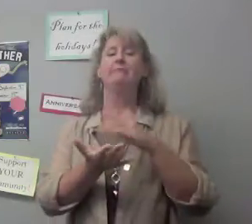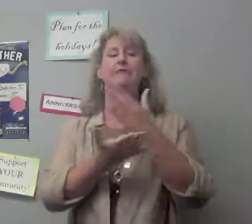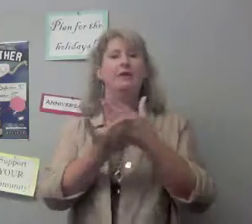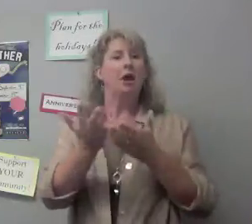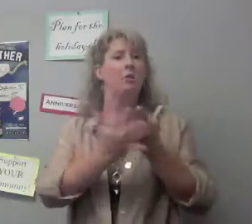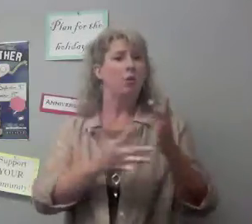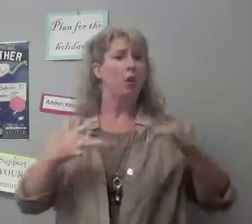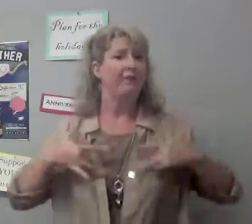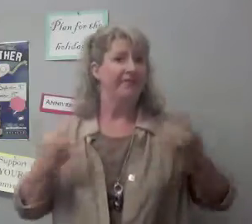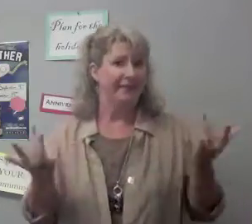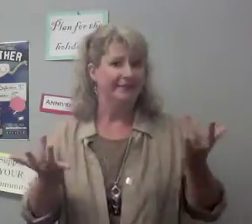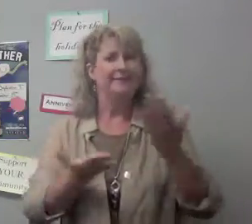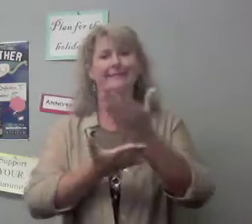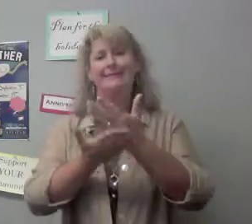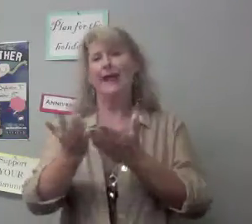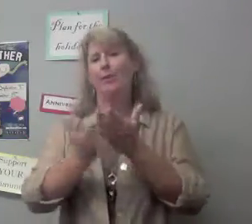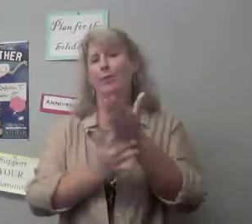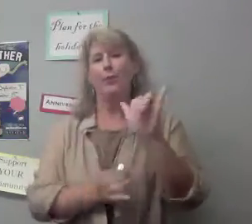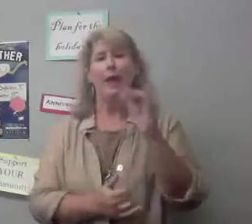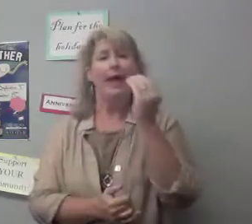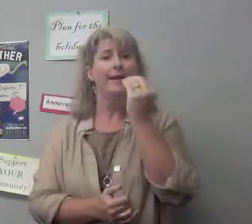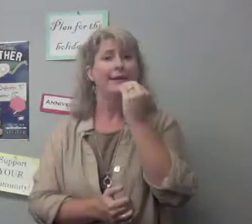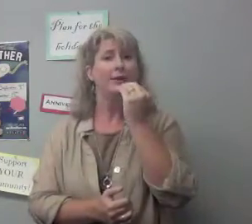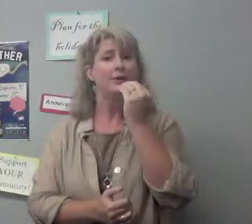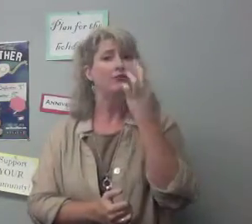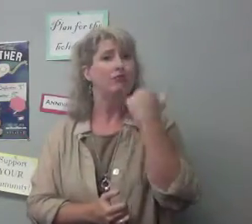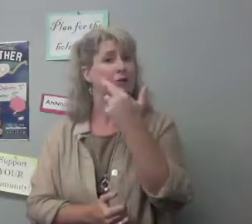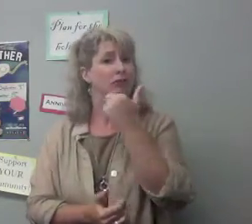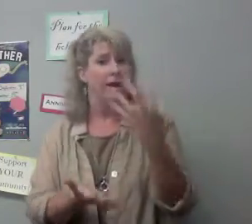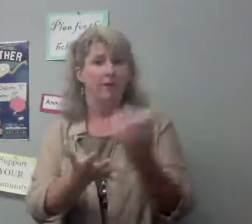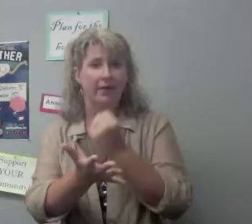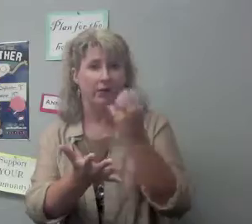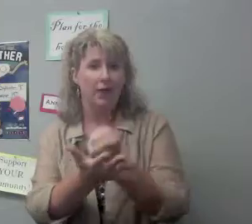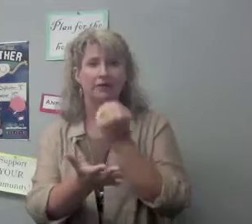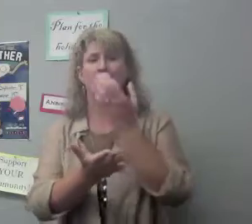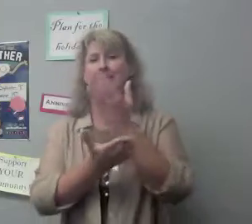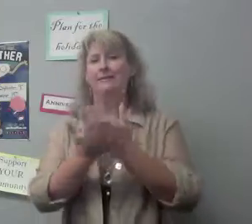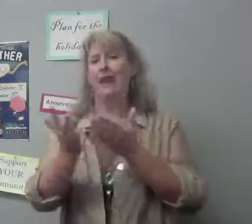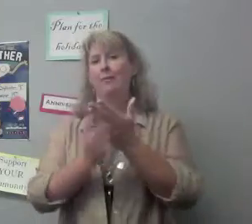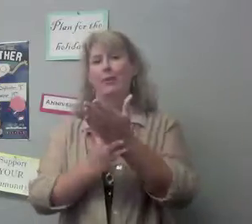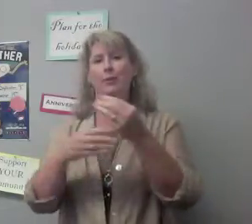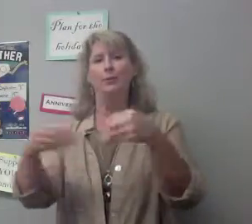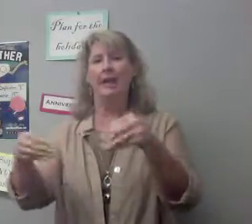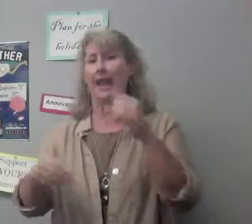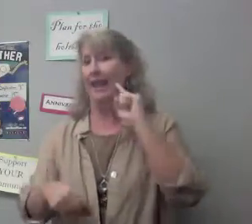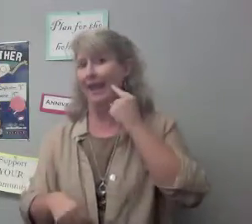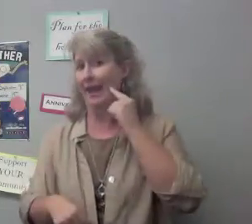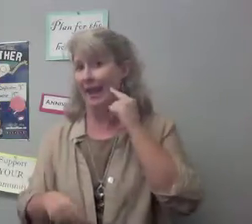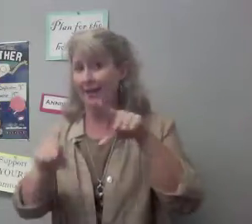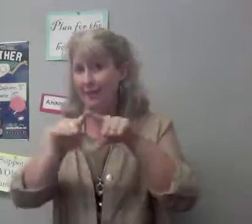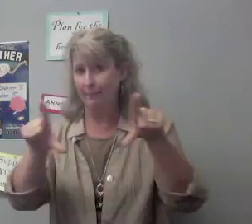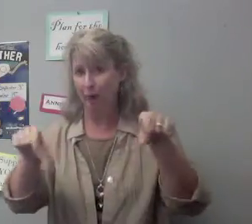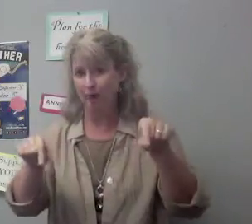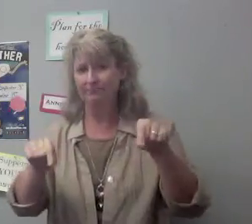Some are through events, some are through restaurant fundraising, and some through candy bars sales.